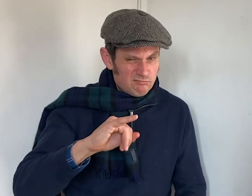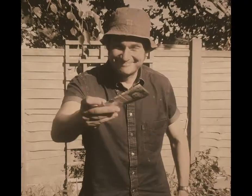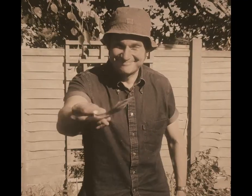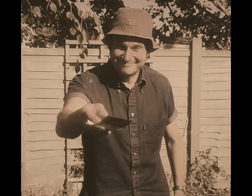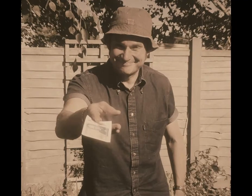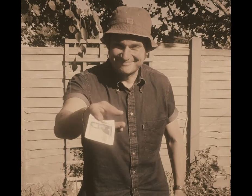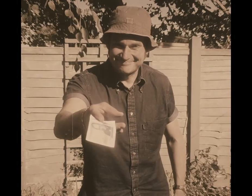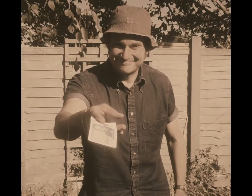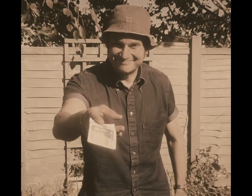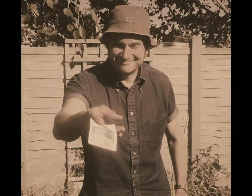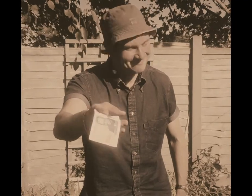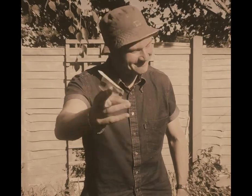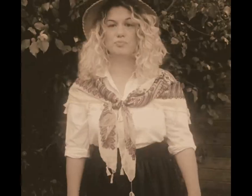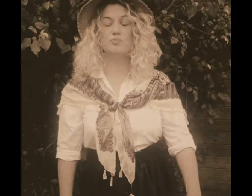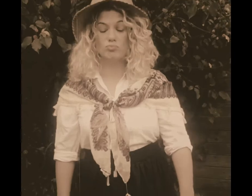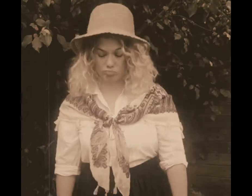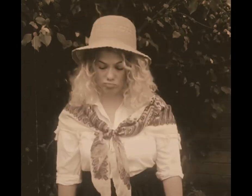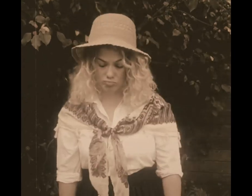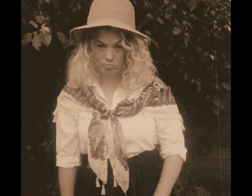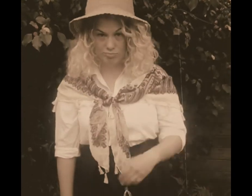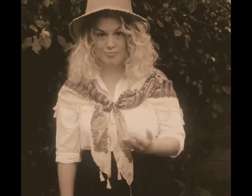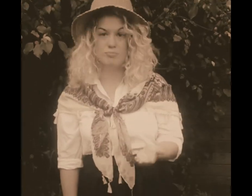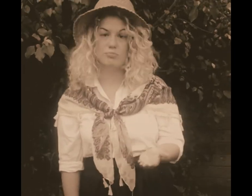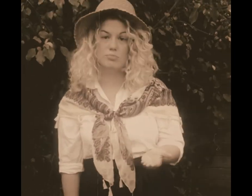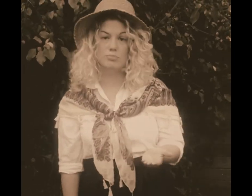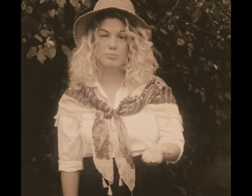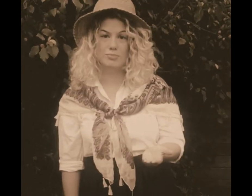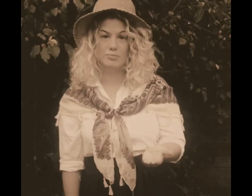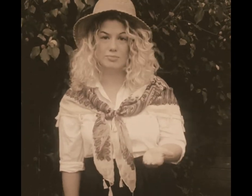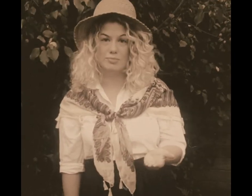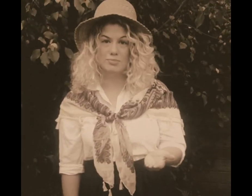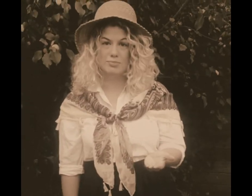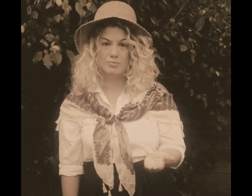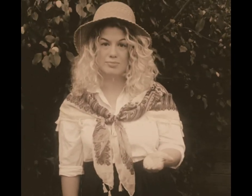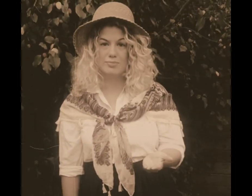Now do you want some money? Yes sir, if you please,